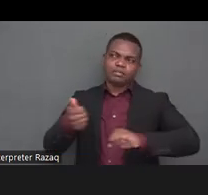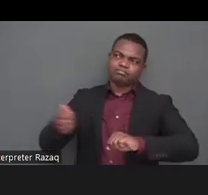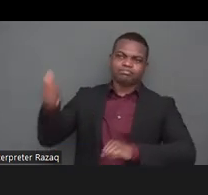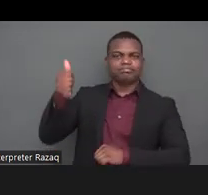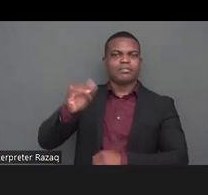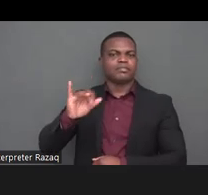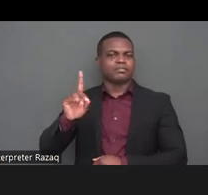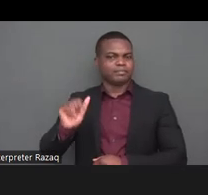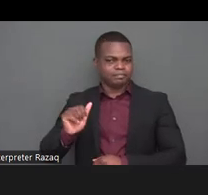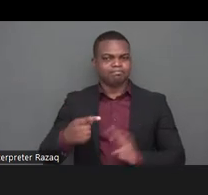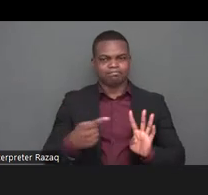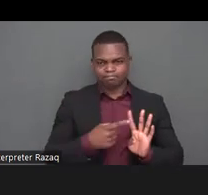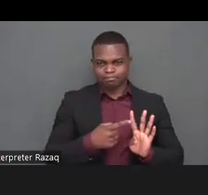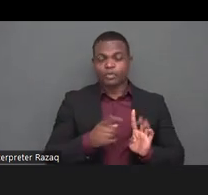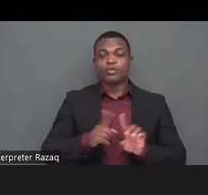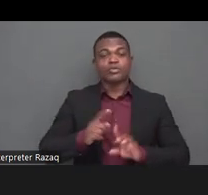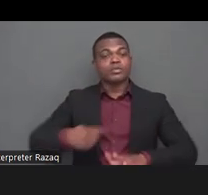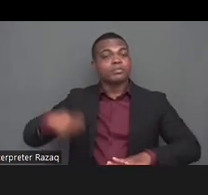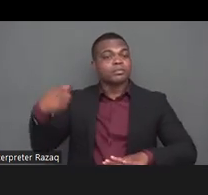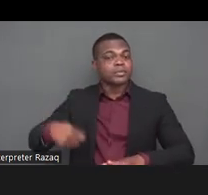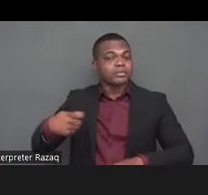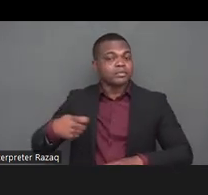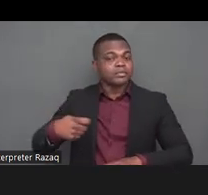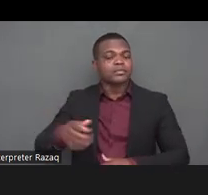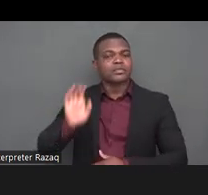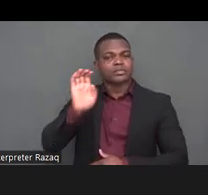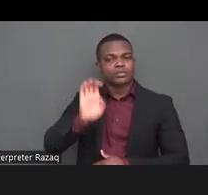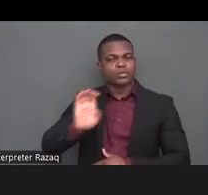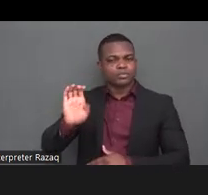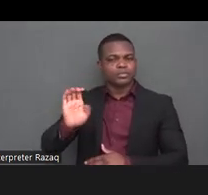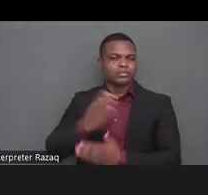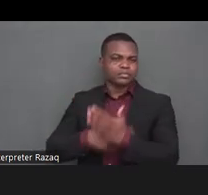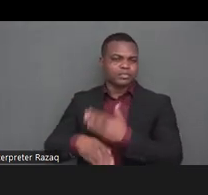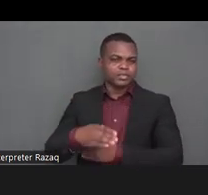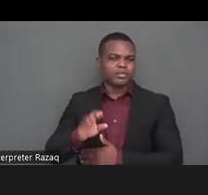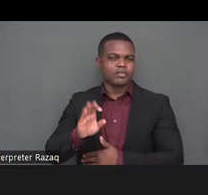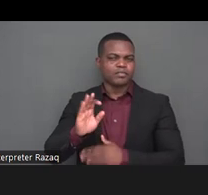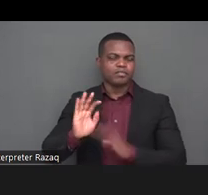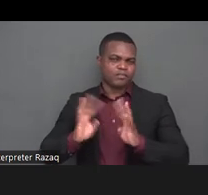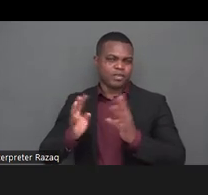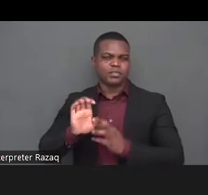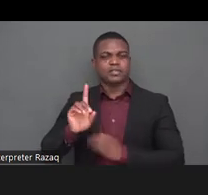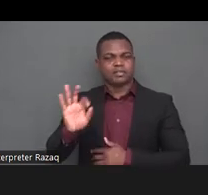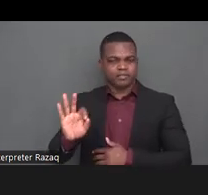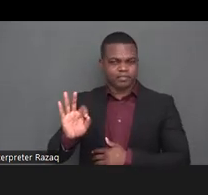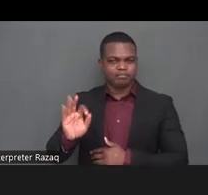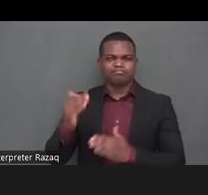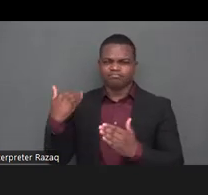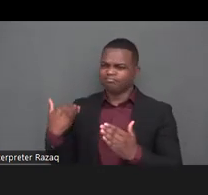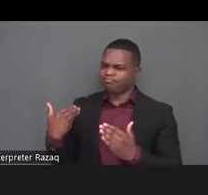and throughout his life he has been an active disability rights campaigner since 2007 he has